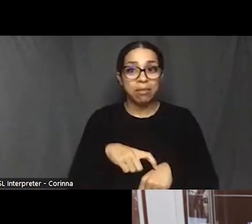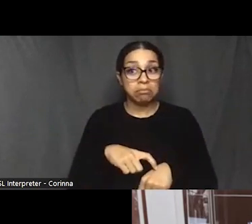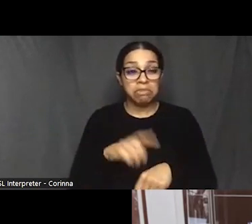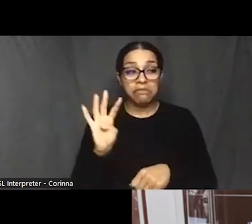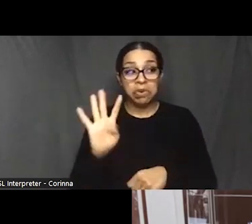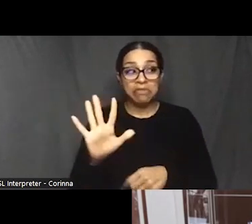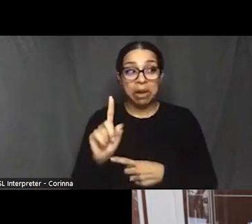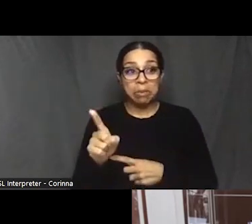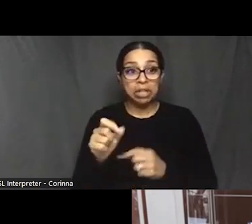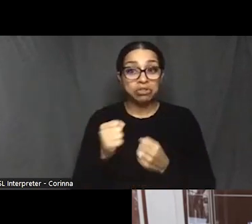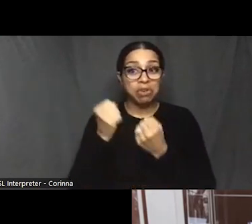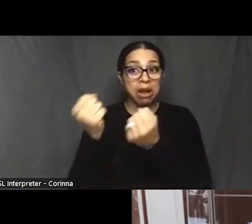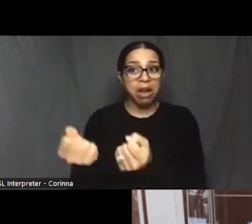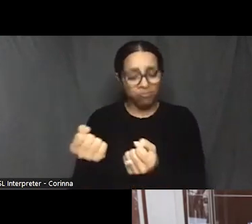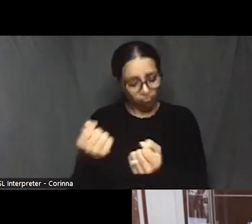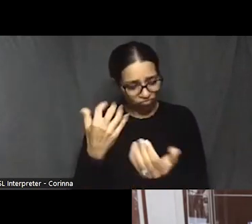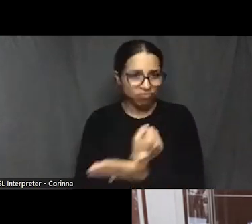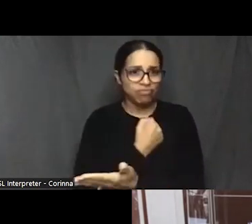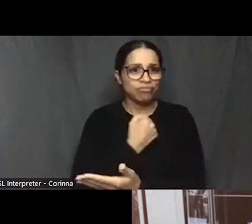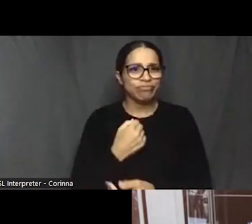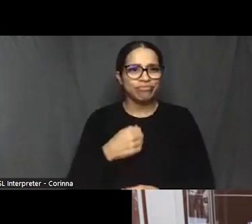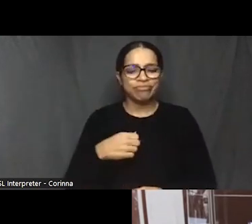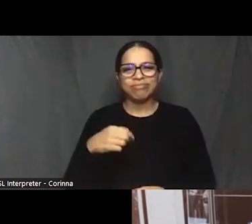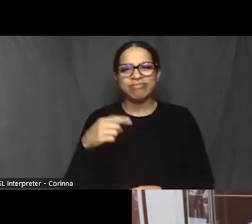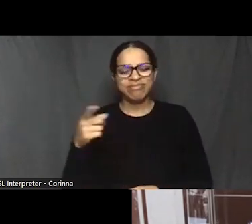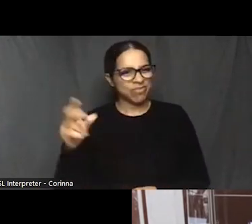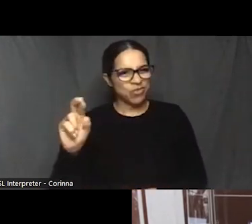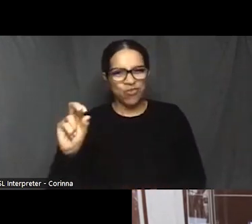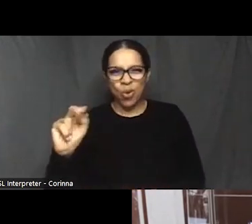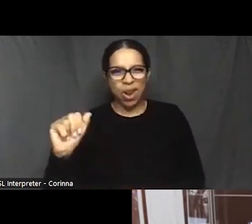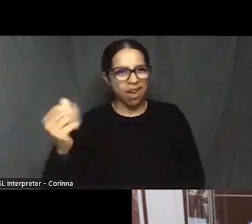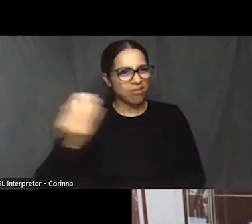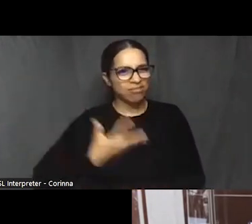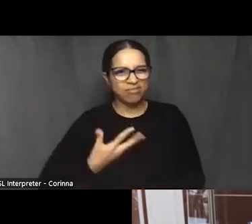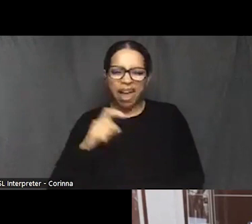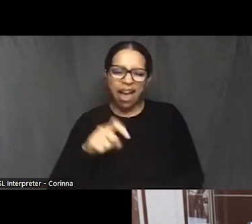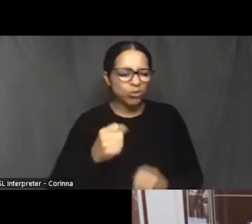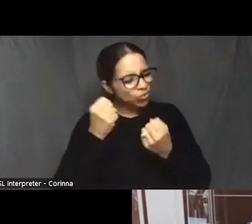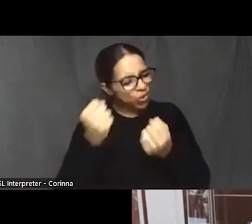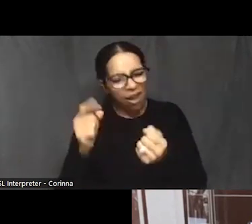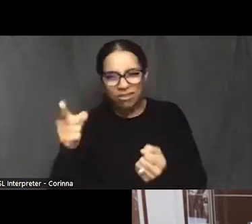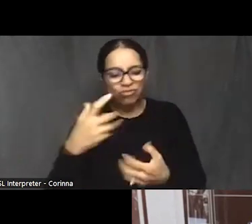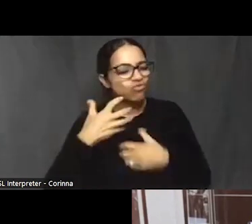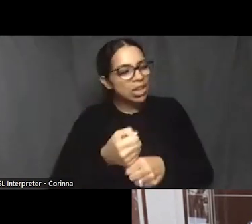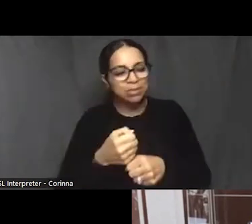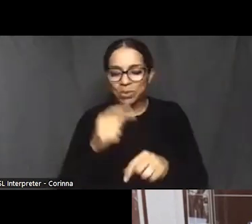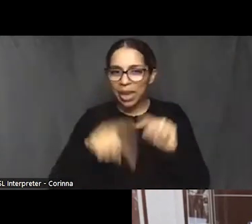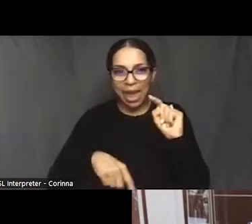We checked it out. She said, Just drive down Diamond Road. Trust me, you can't miss it. And she was right.